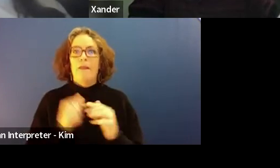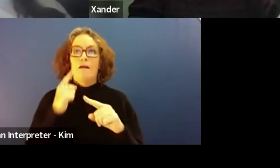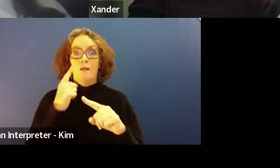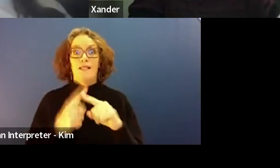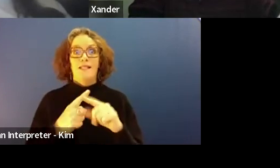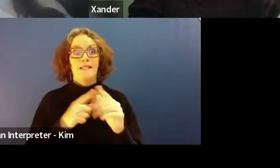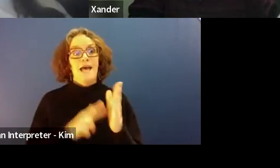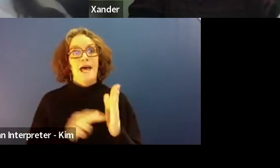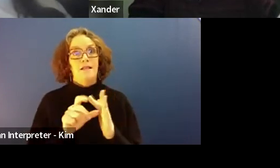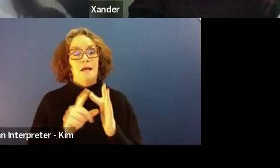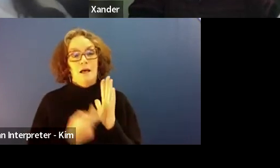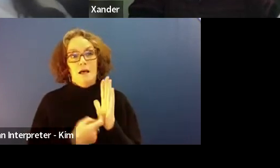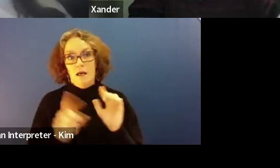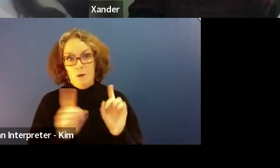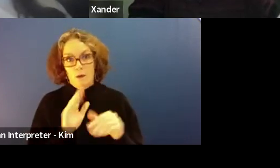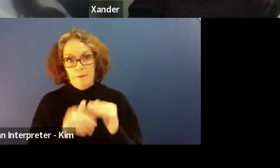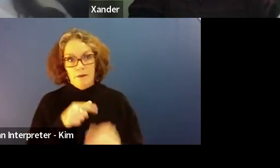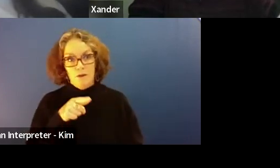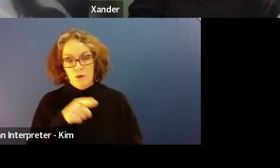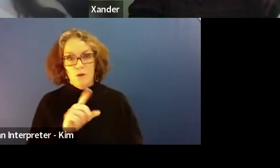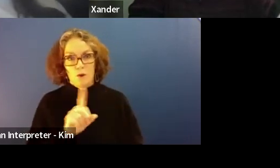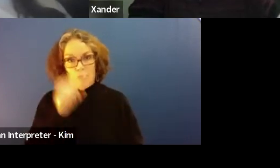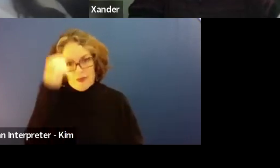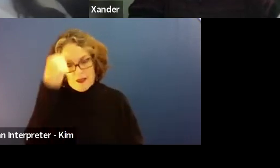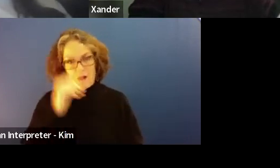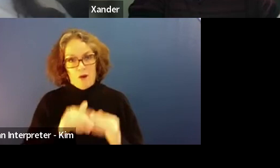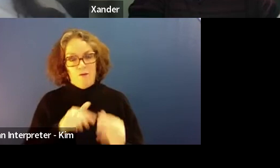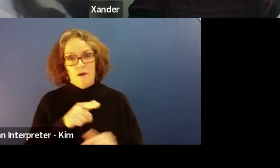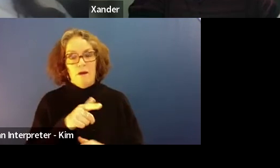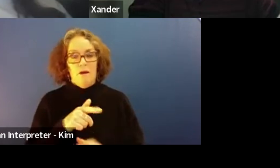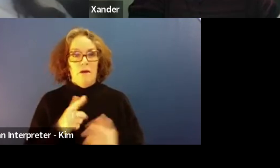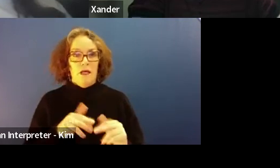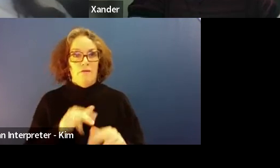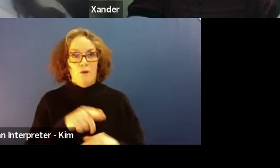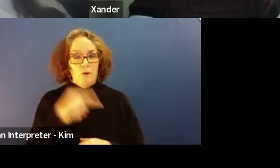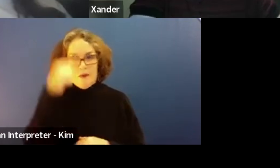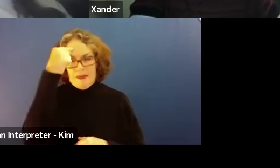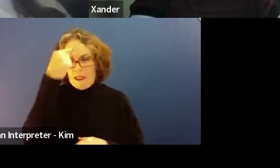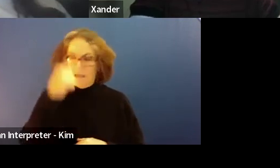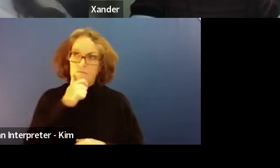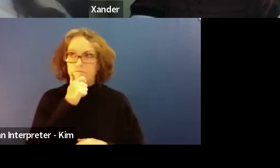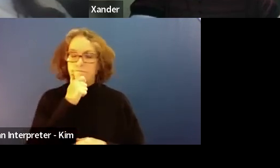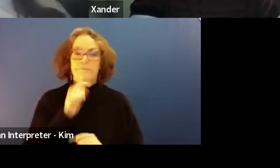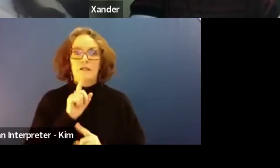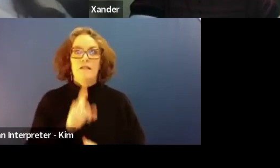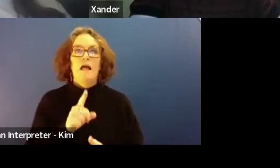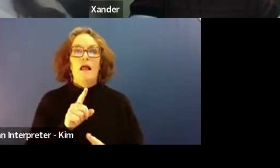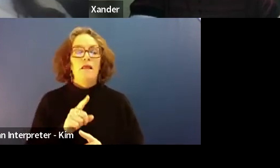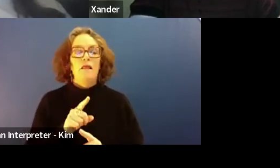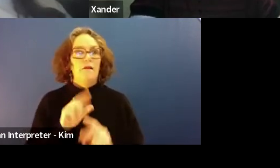What about you, what what do you think about when you want to make suggestions or tips for families and the young children.